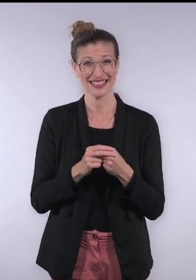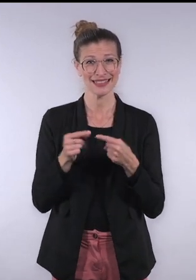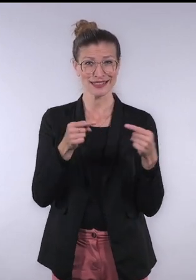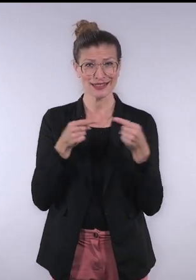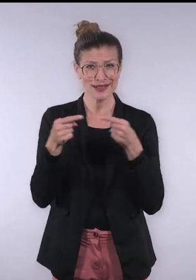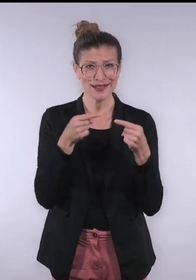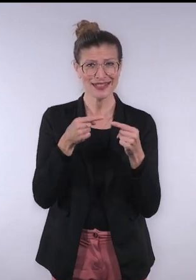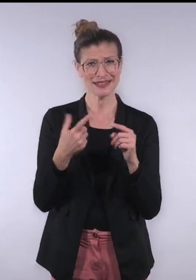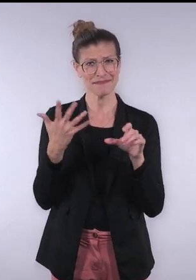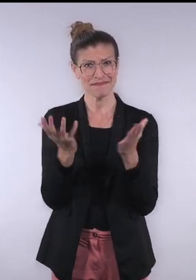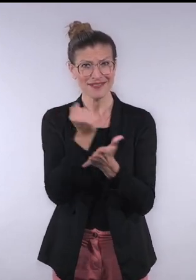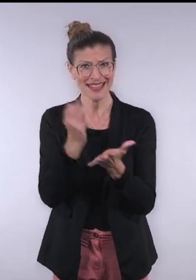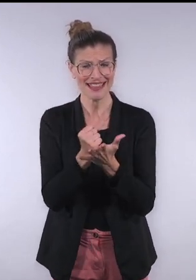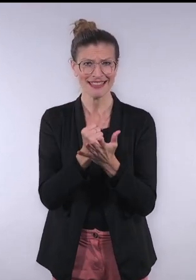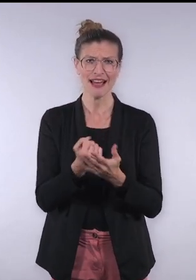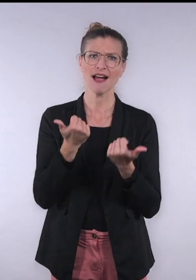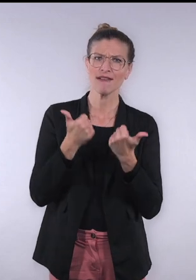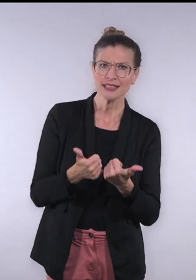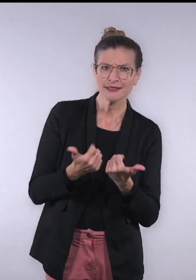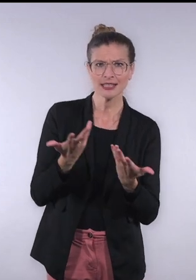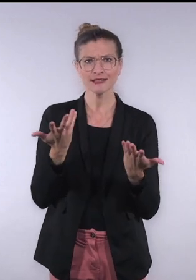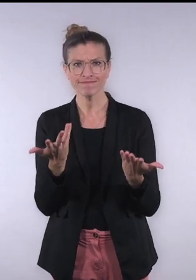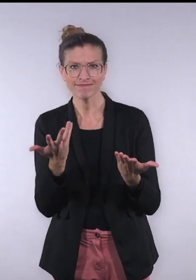described the many benefits and advances